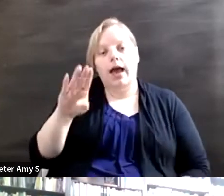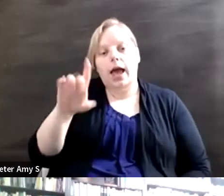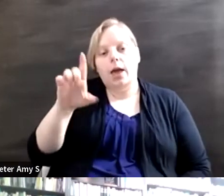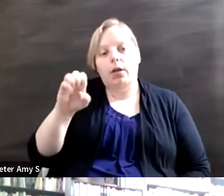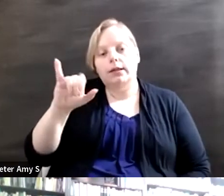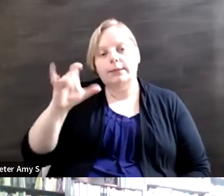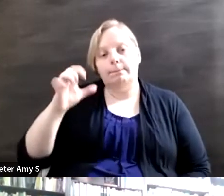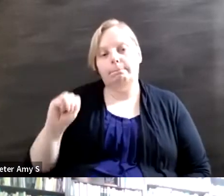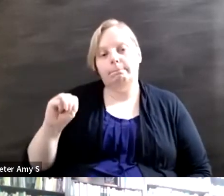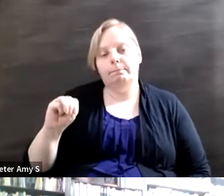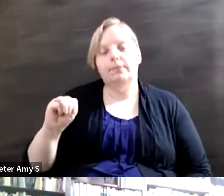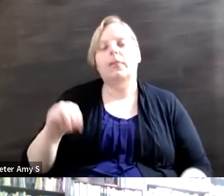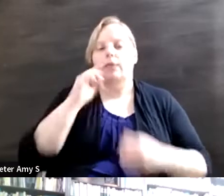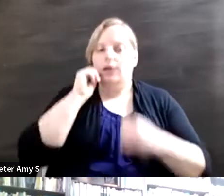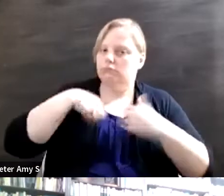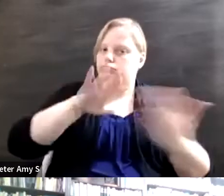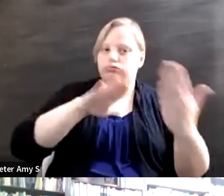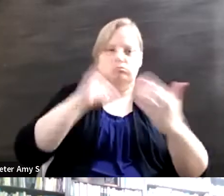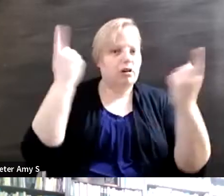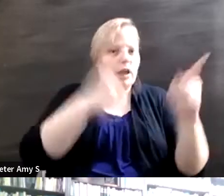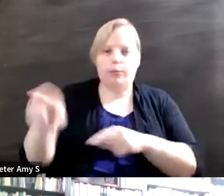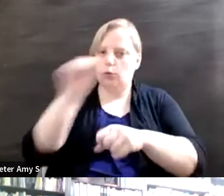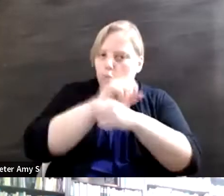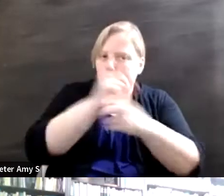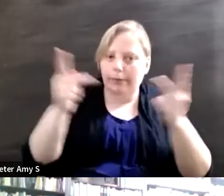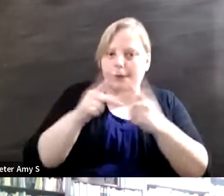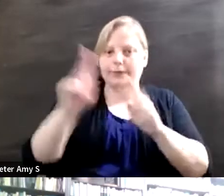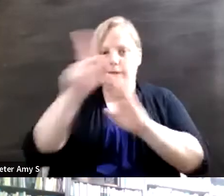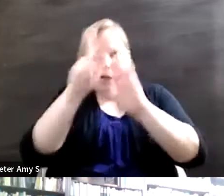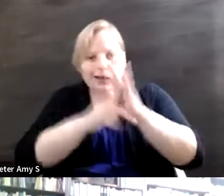community, in the workplace, in policy, and in everyday interactions which Carlos touched on,